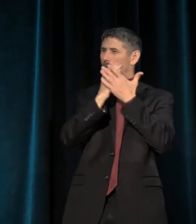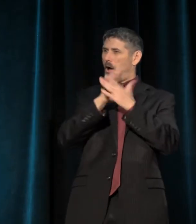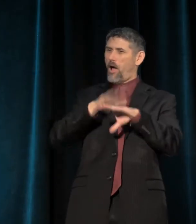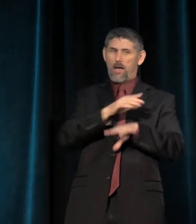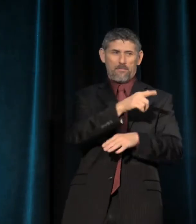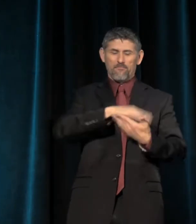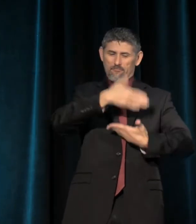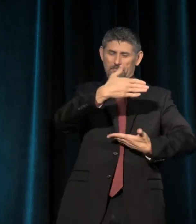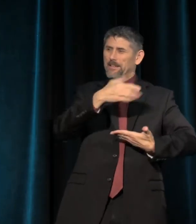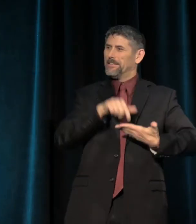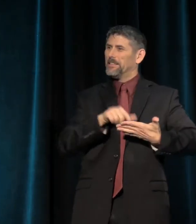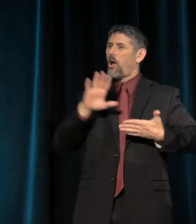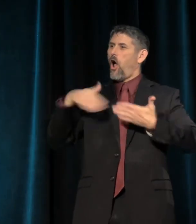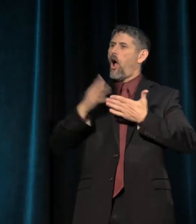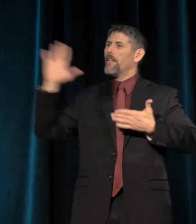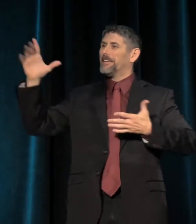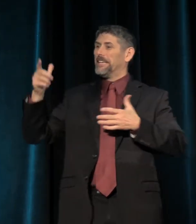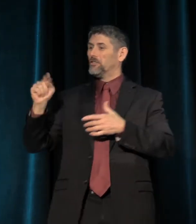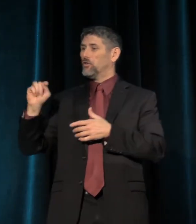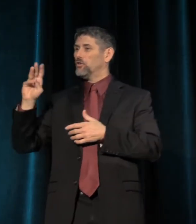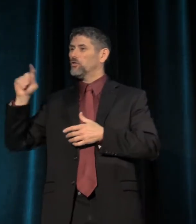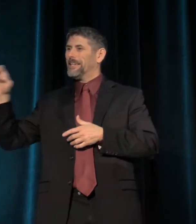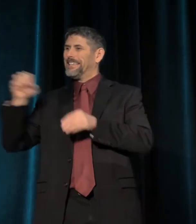all of Donald Trump's tweets in crayon.